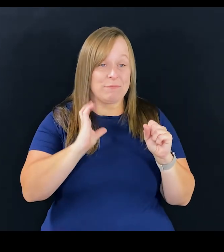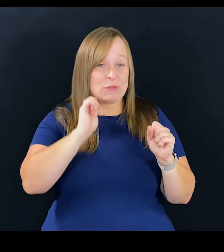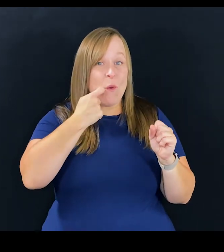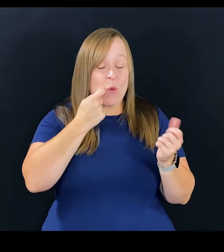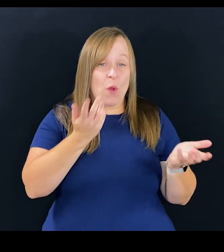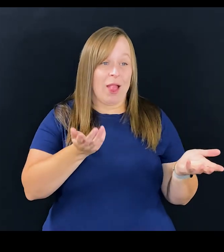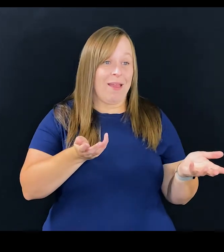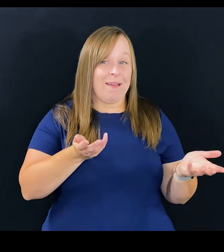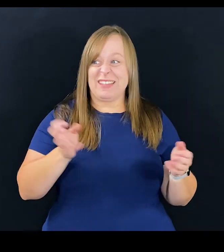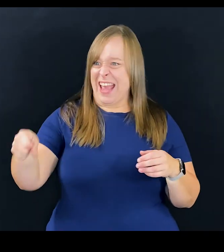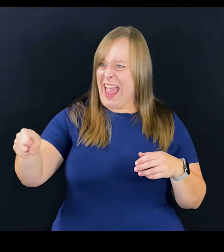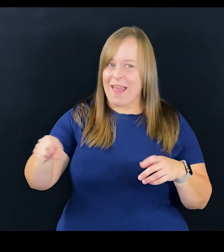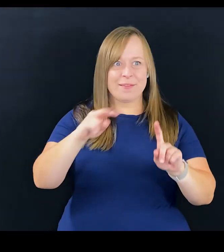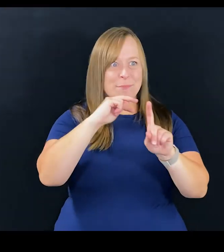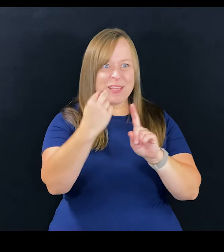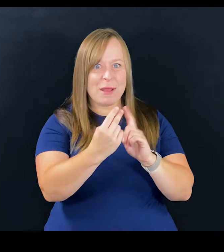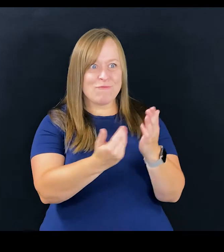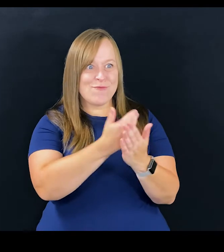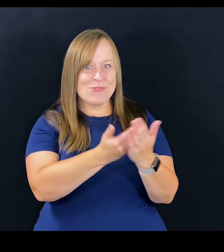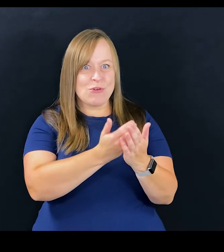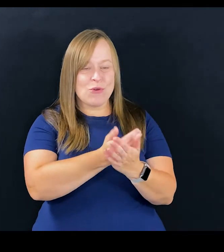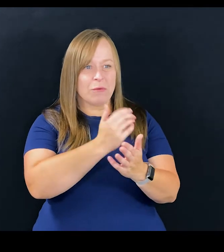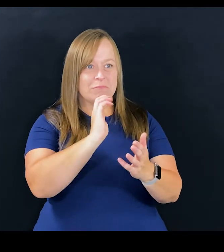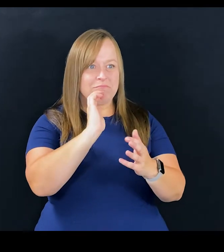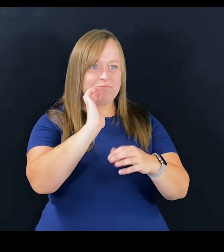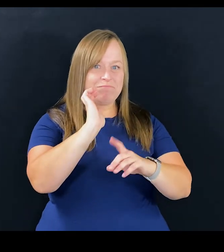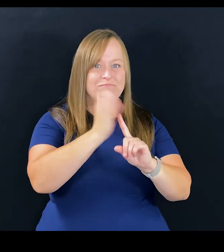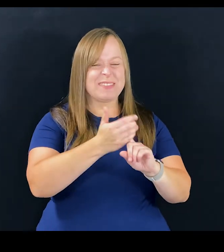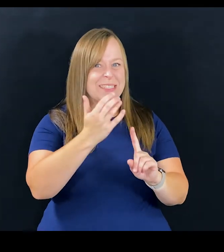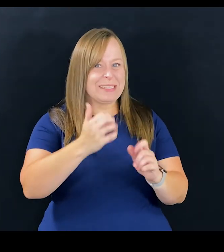It's a perspective that lived experience